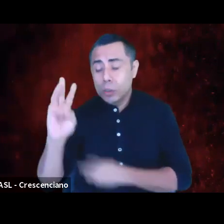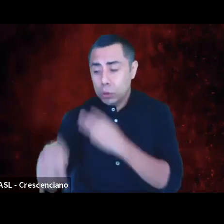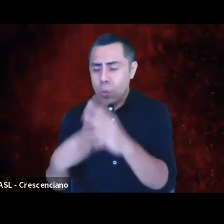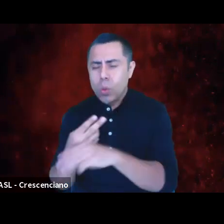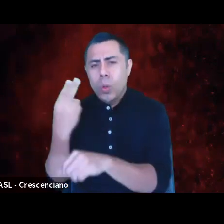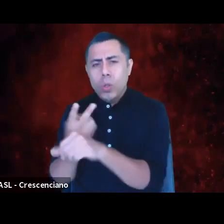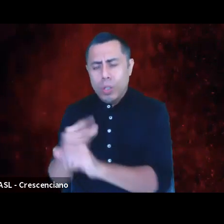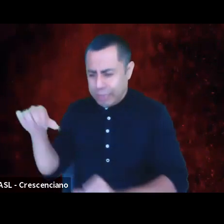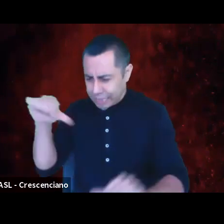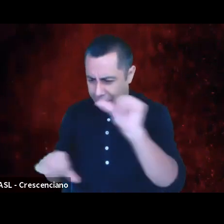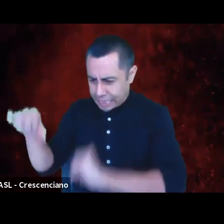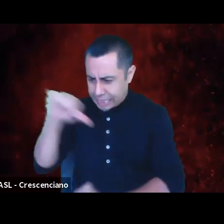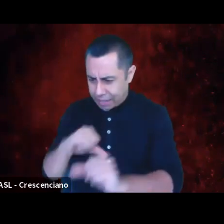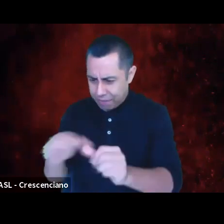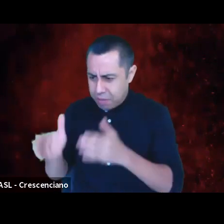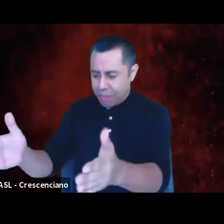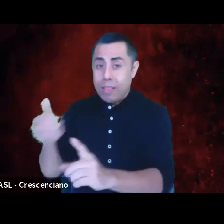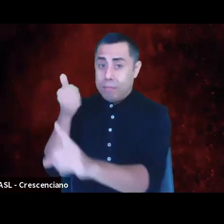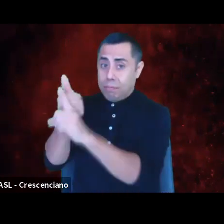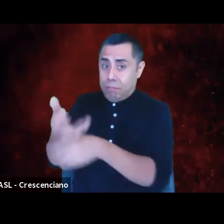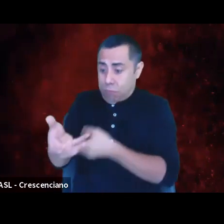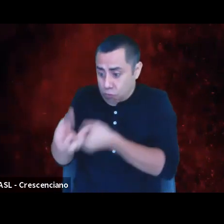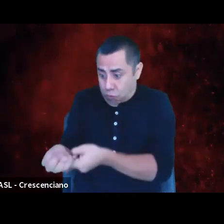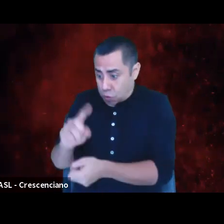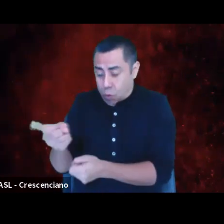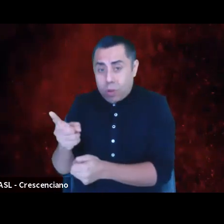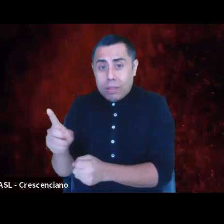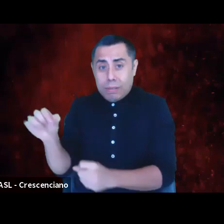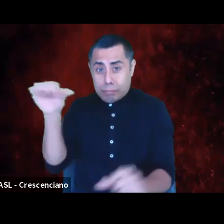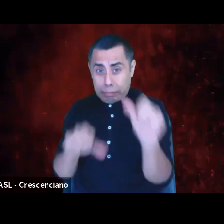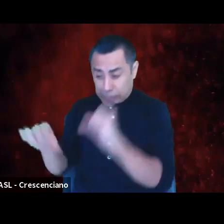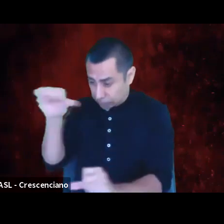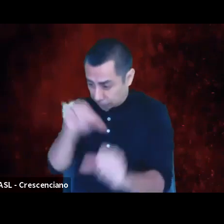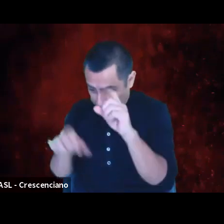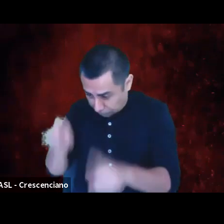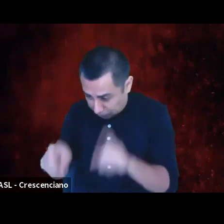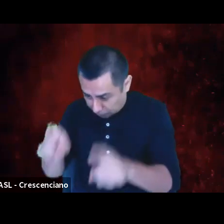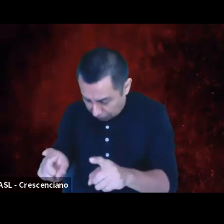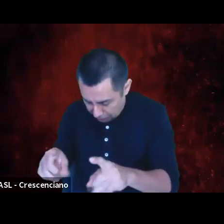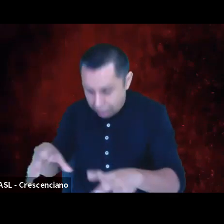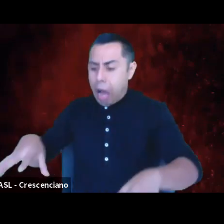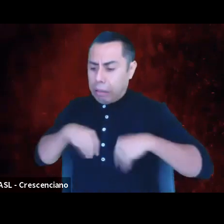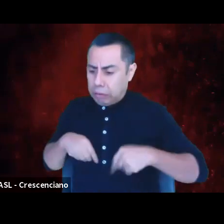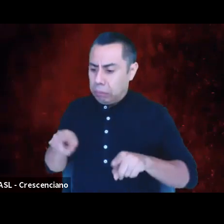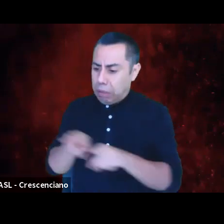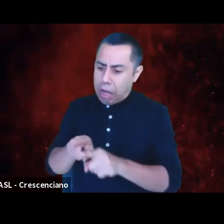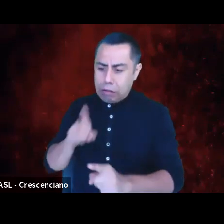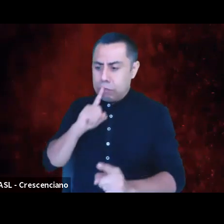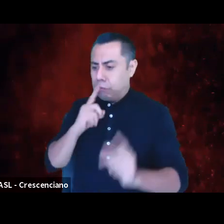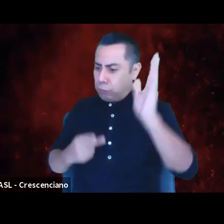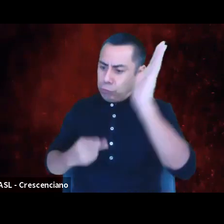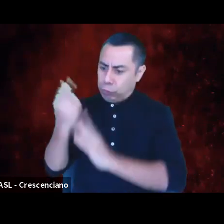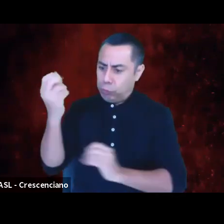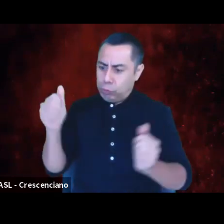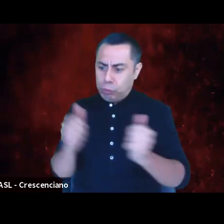to finally come to know these things, that they are True with a capital T. But what systems do we continue to create?